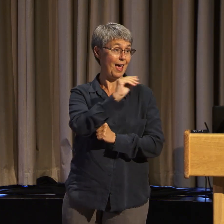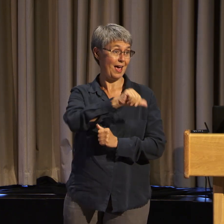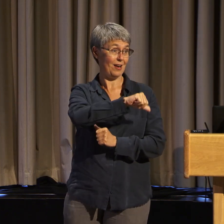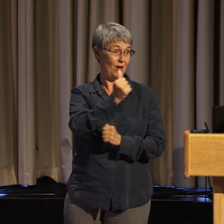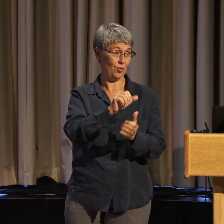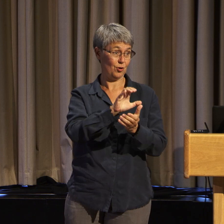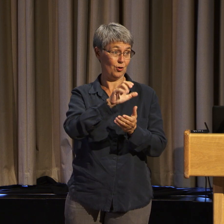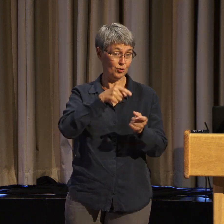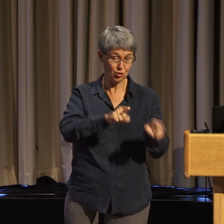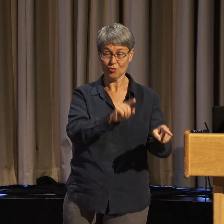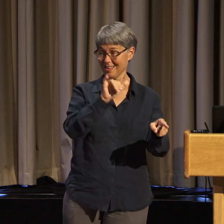And I thought, OK.